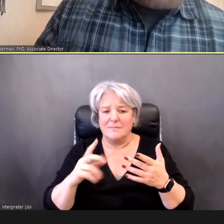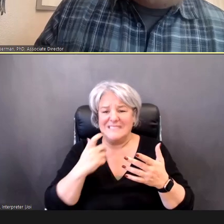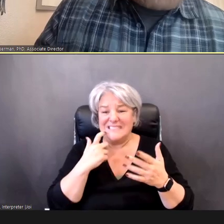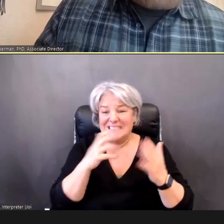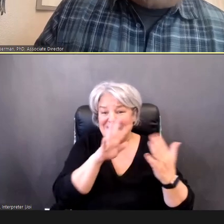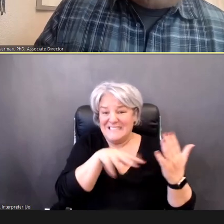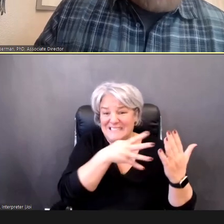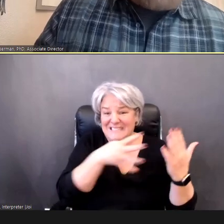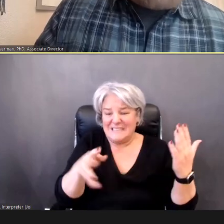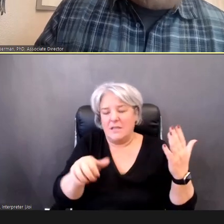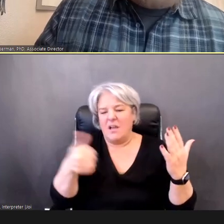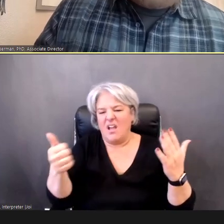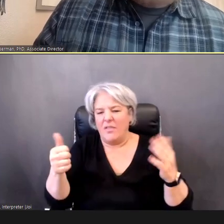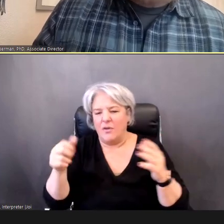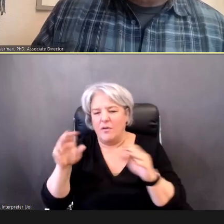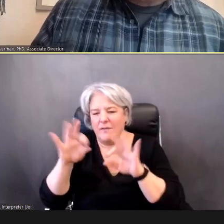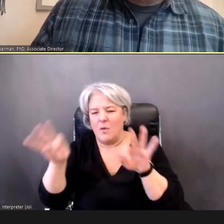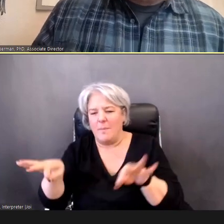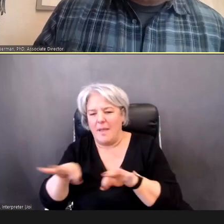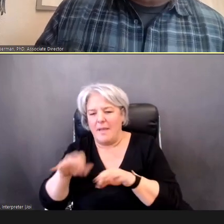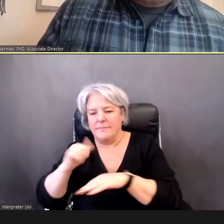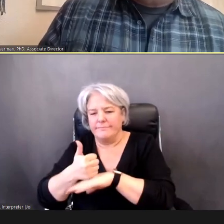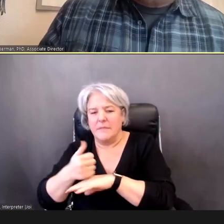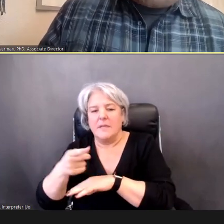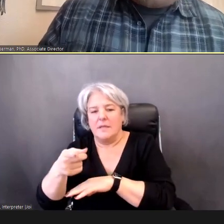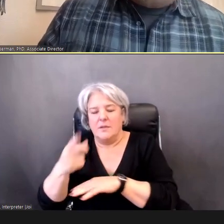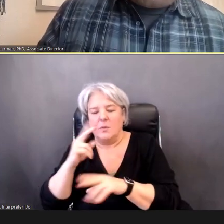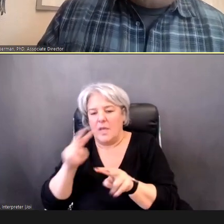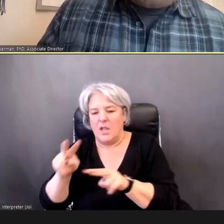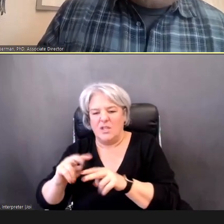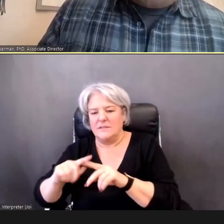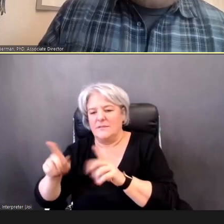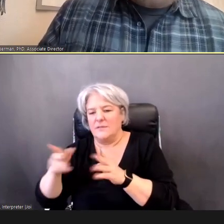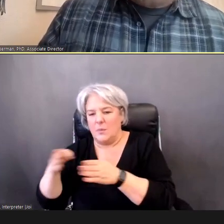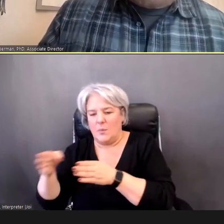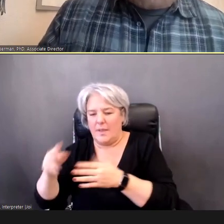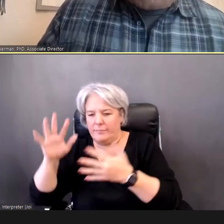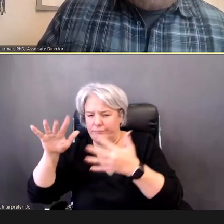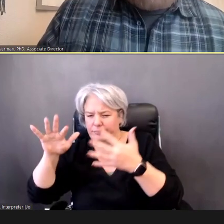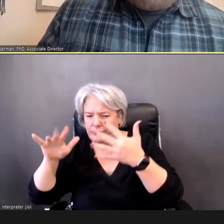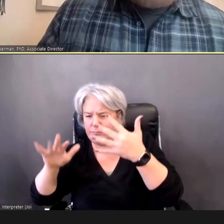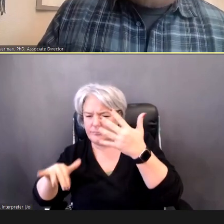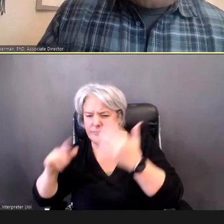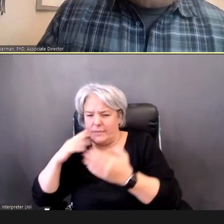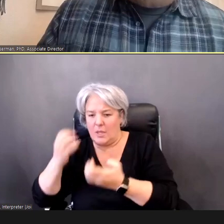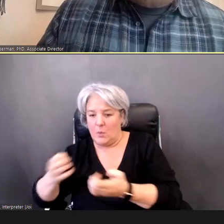on there, to look at these different brands of equipment. So, if -- if you need to get a reference from that -- that's where